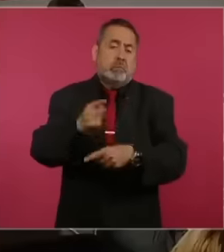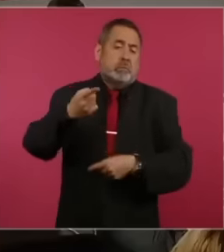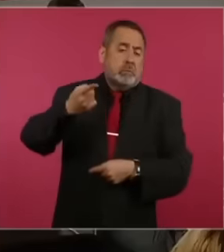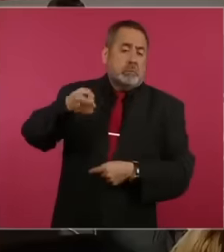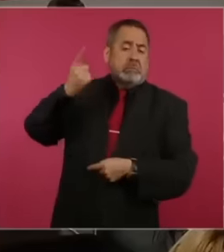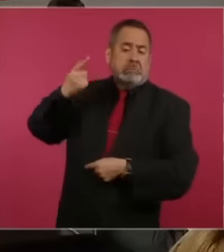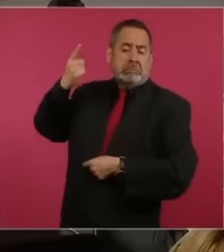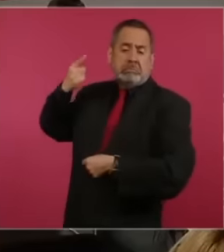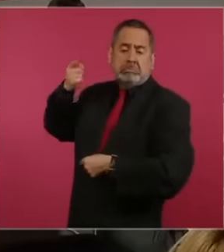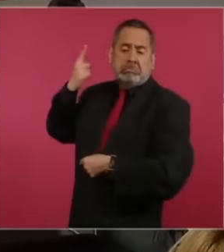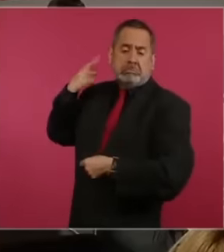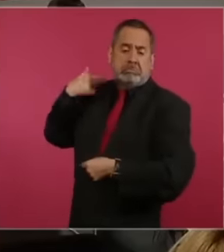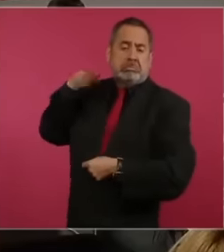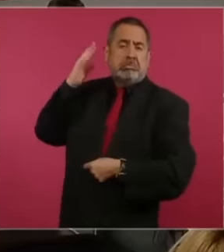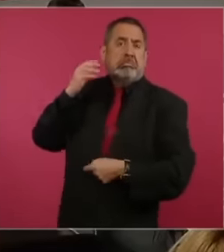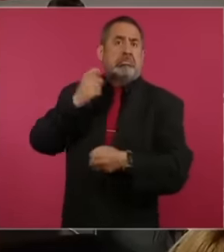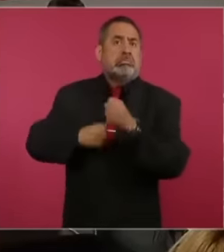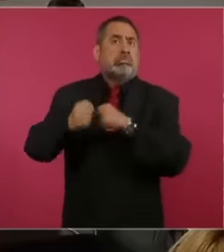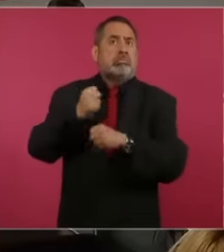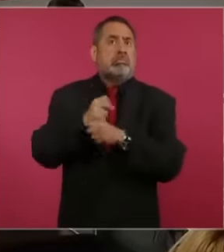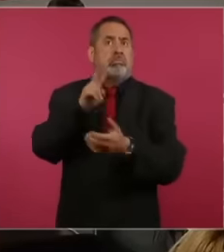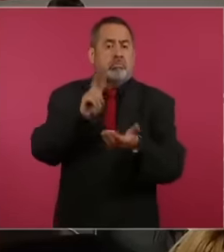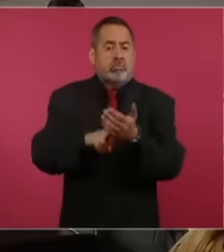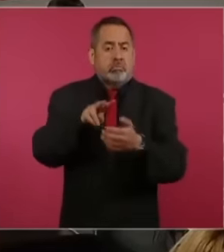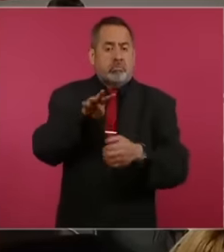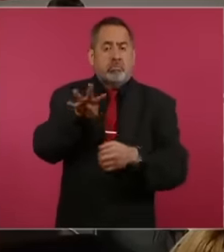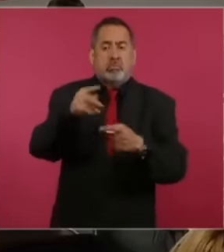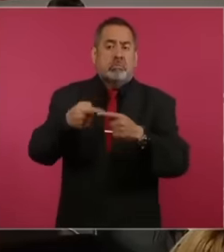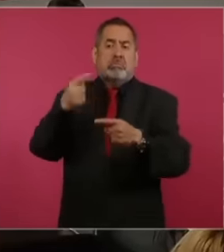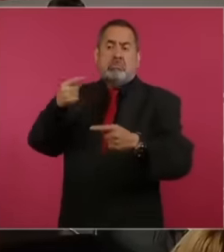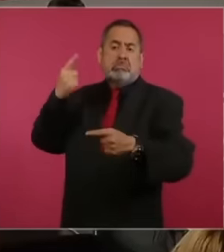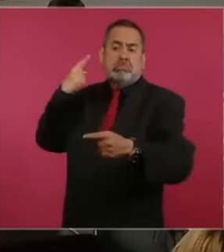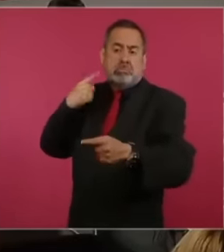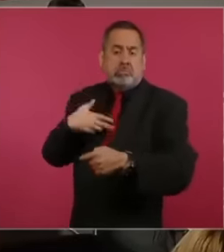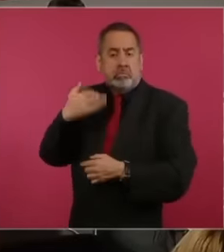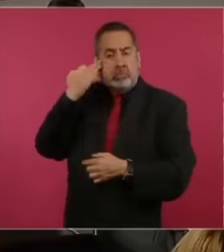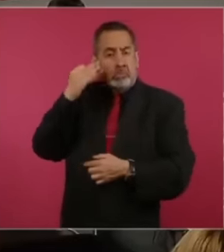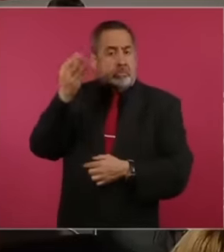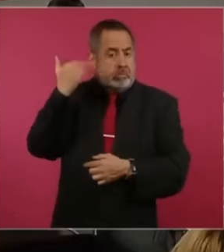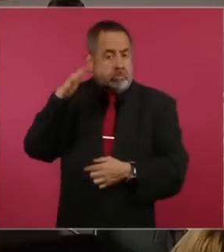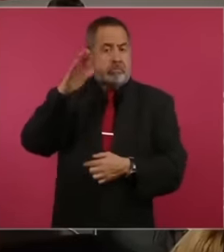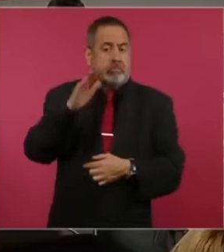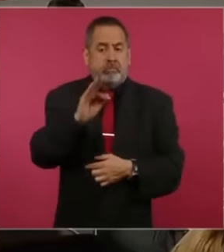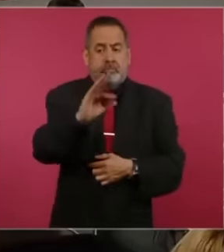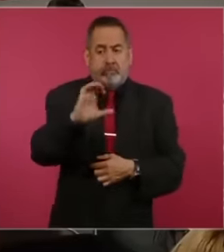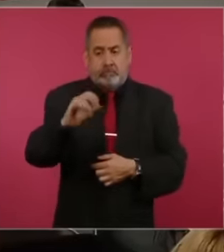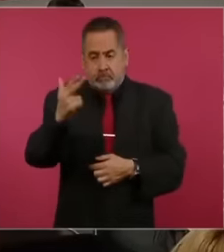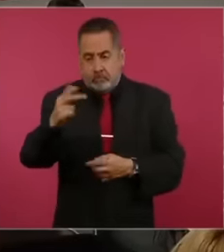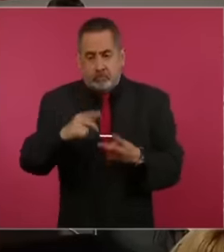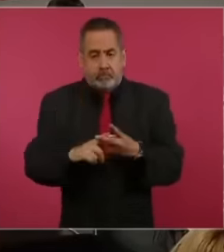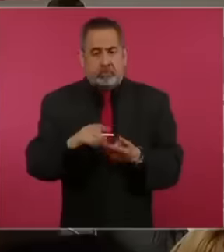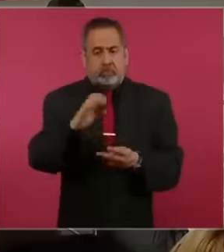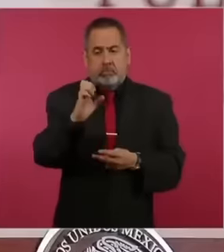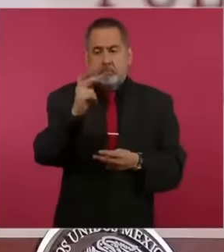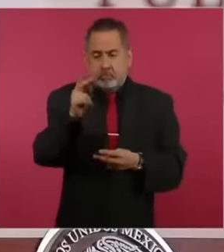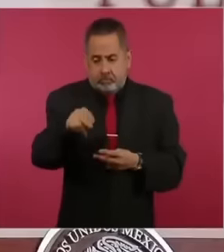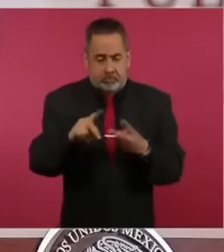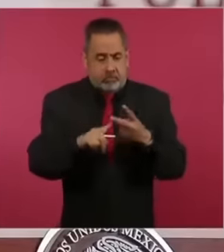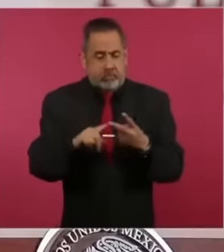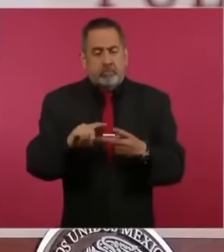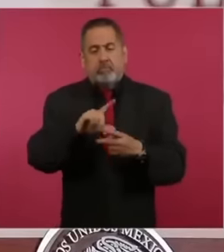previous administrations from 2019 back when Calderón y Peña was there and from 2019 onwards in